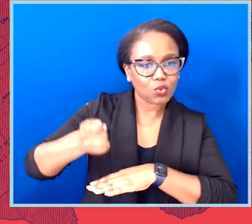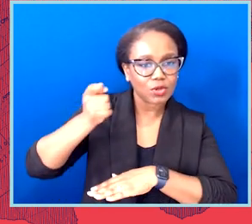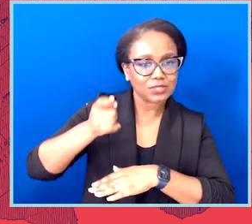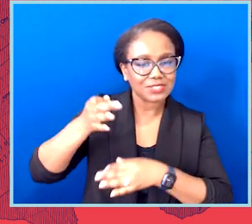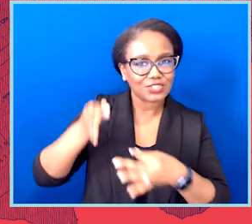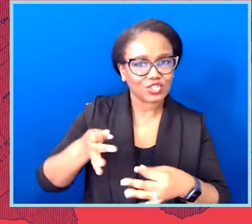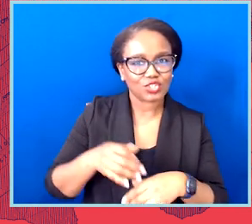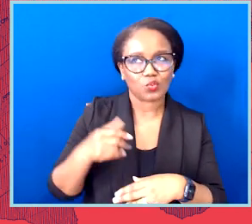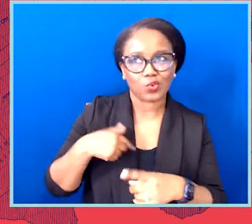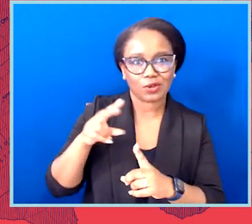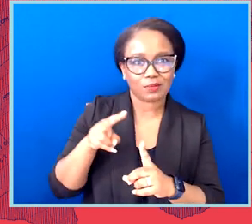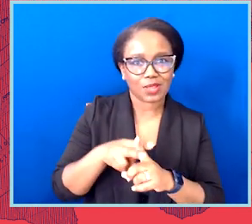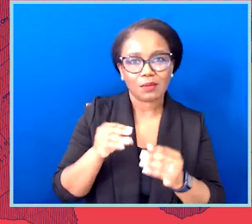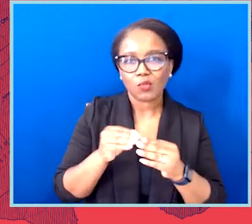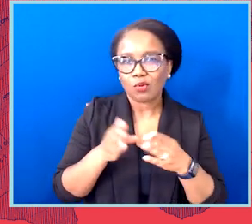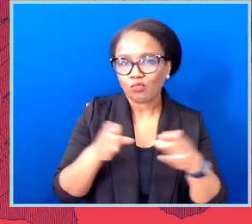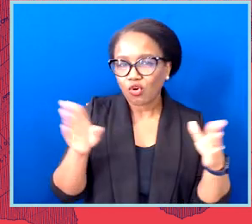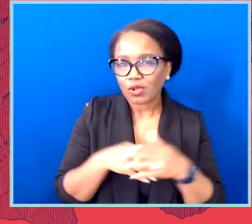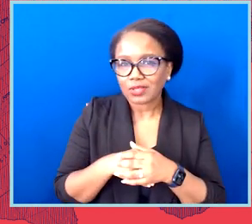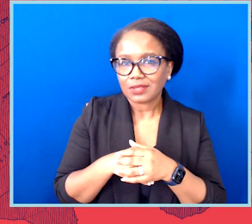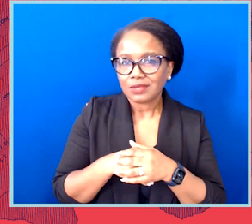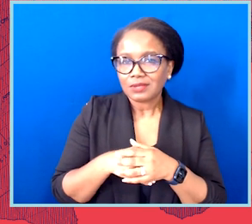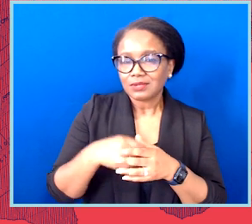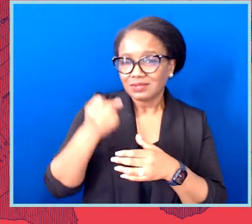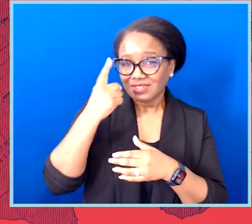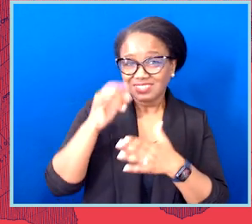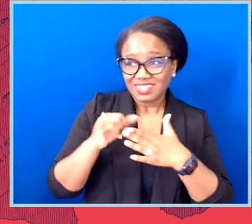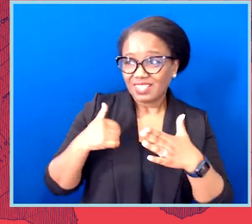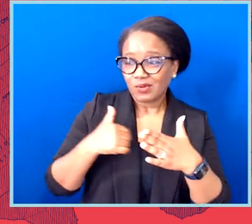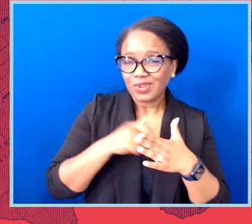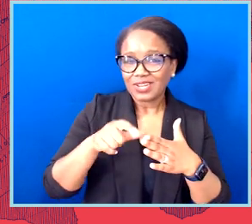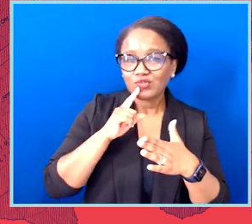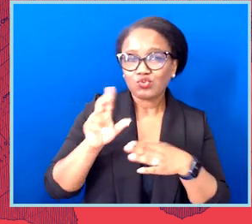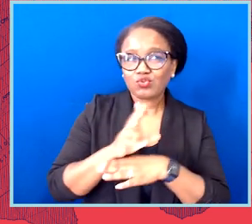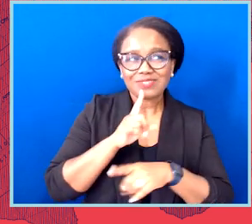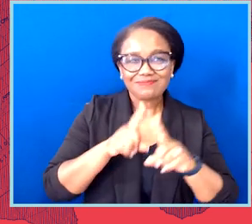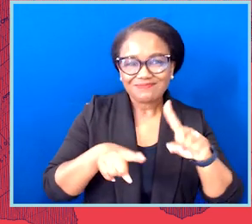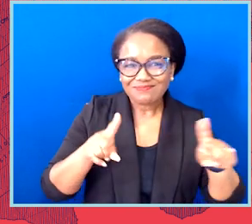broadly have underscored that we need to continue developing and usw a range of tactics, laws